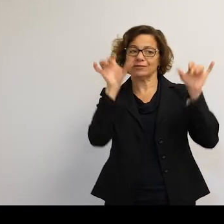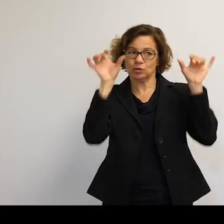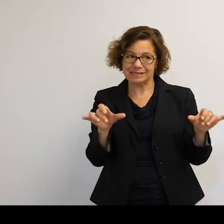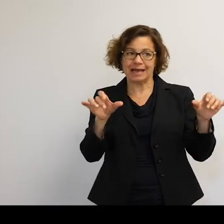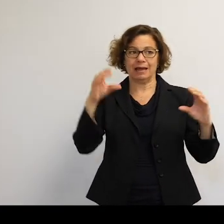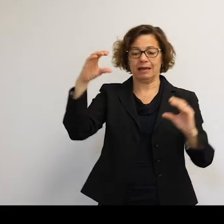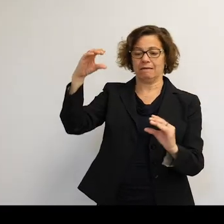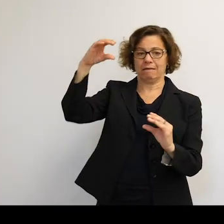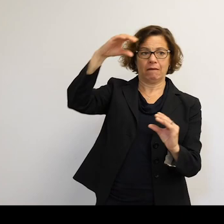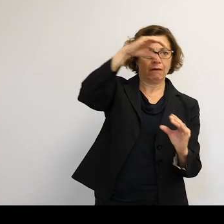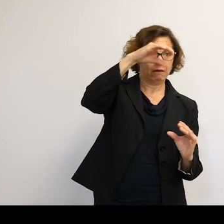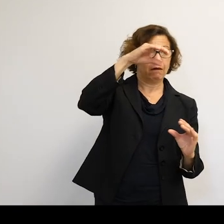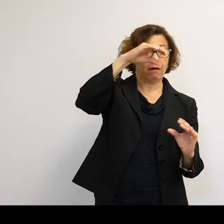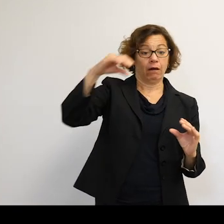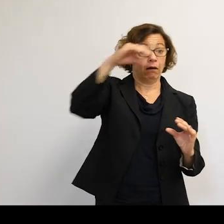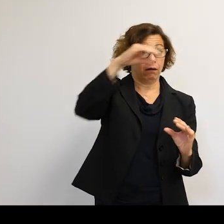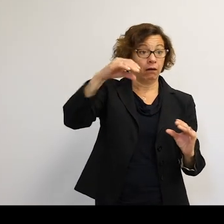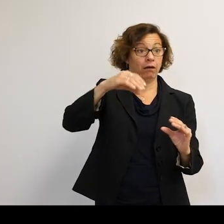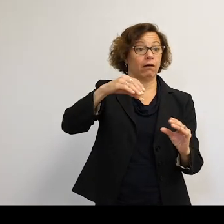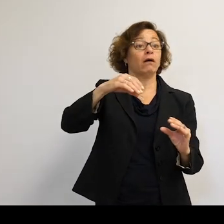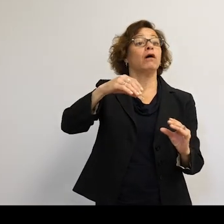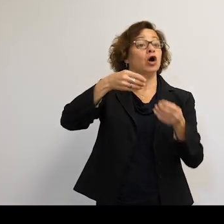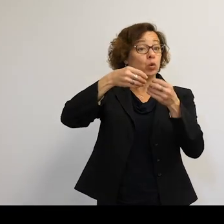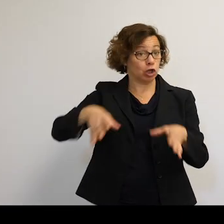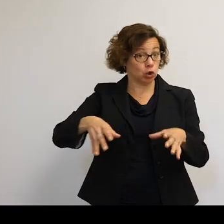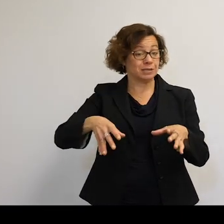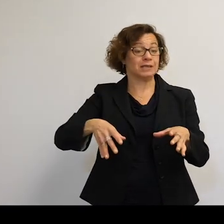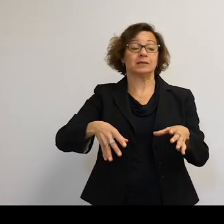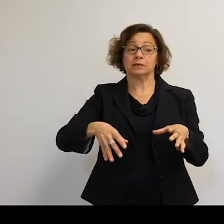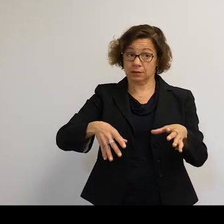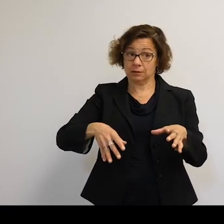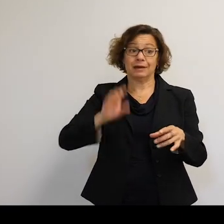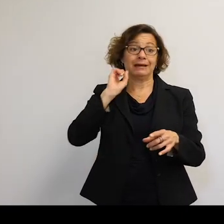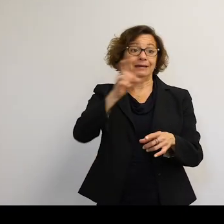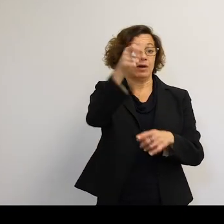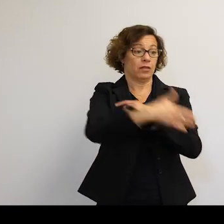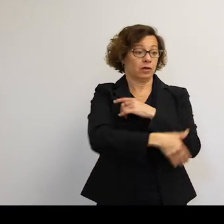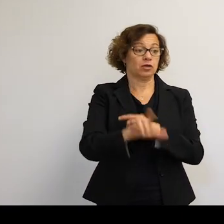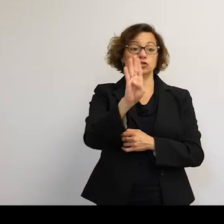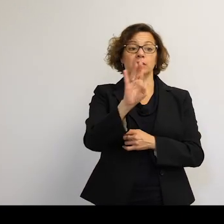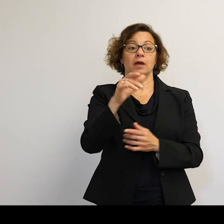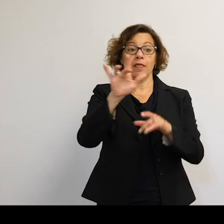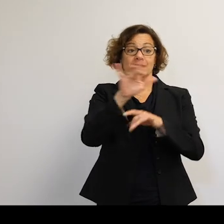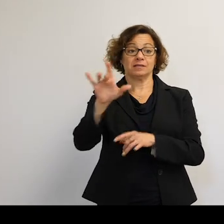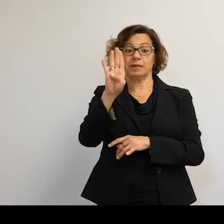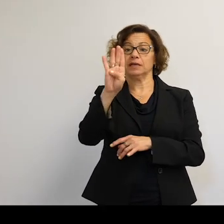And any deviation-- you can lose that slot. And they'll give it to someone else. And these things are worth billions of dollars. The sites themselves are worth billions of dollars,